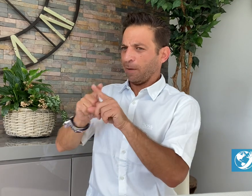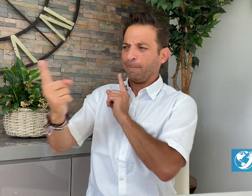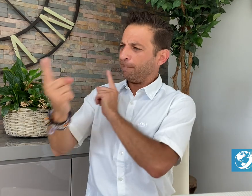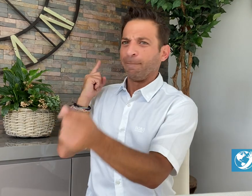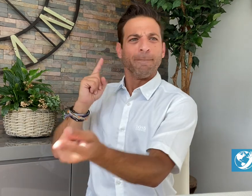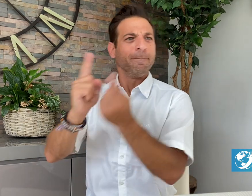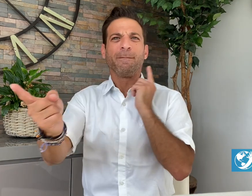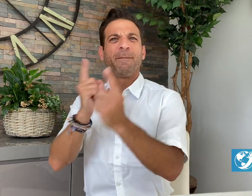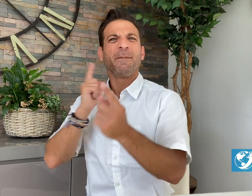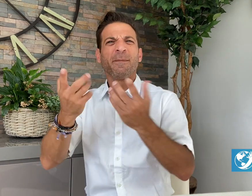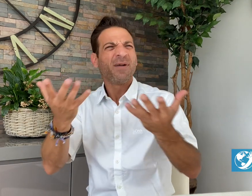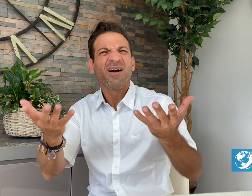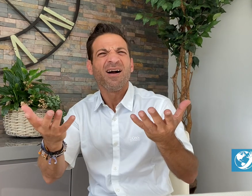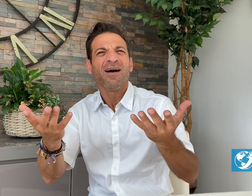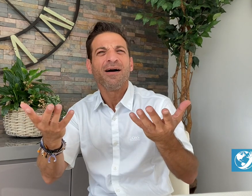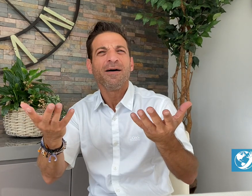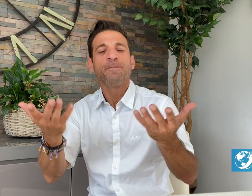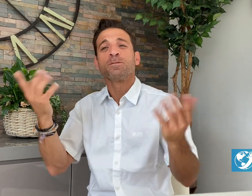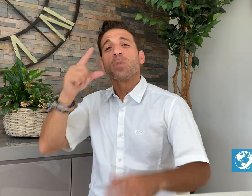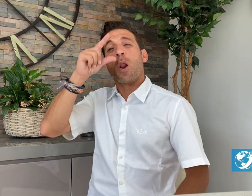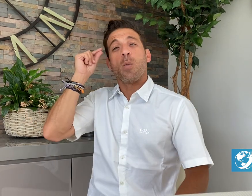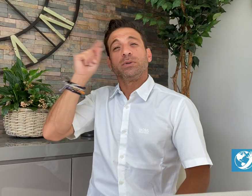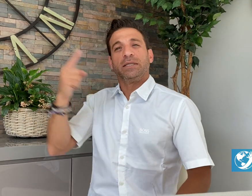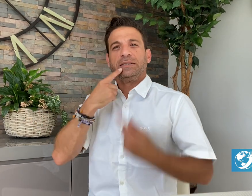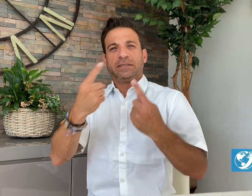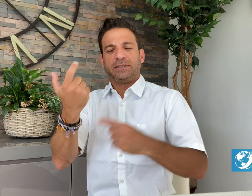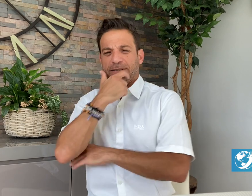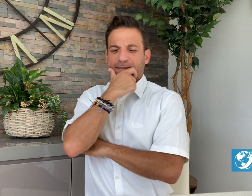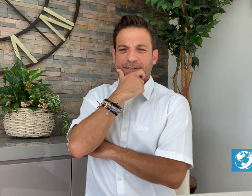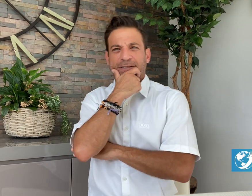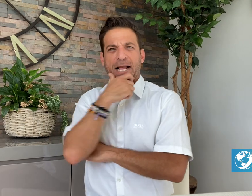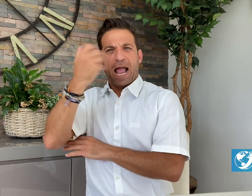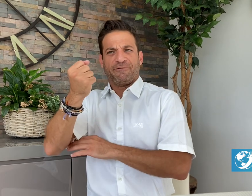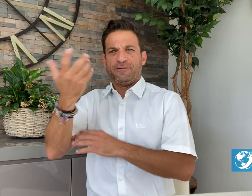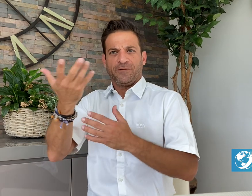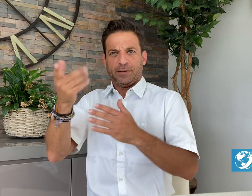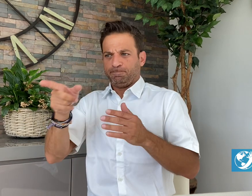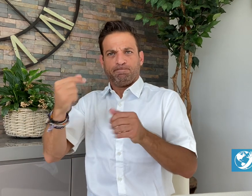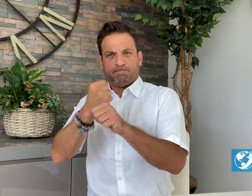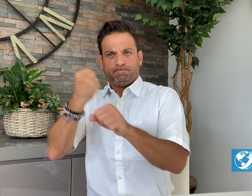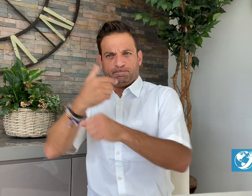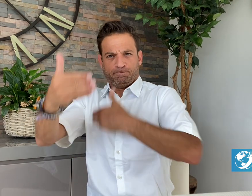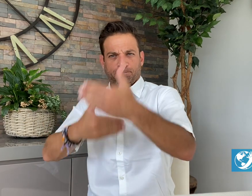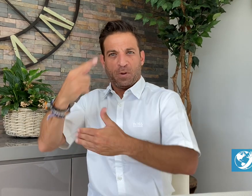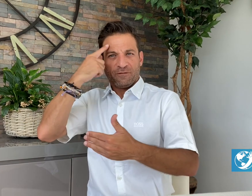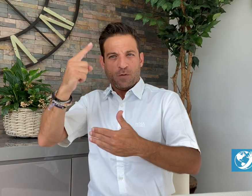As part of the project, Gallaudet plans to co-develop a bilingual